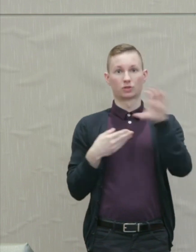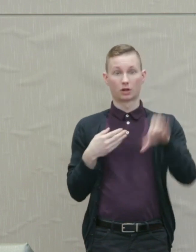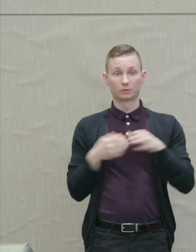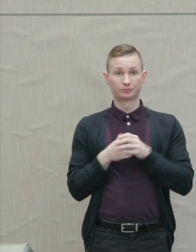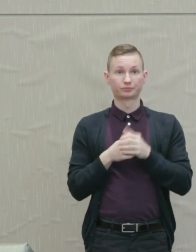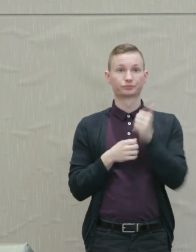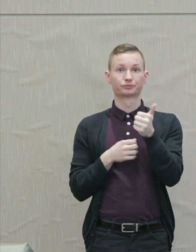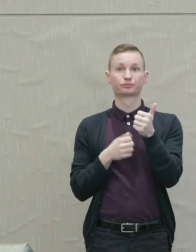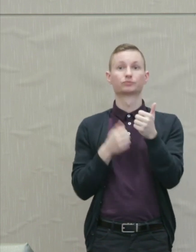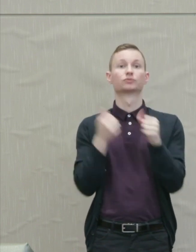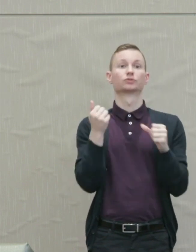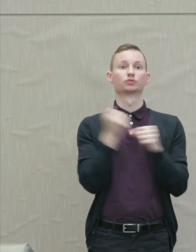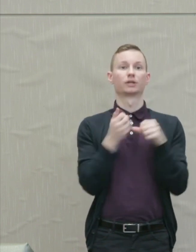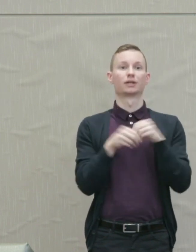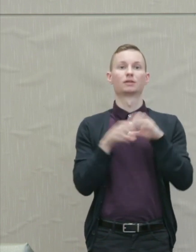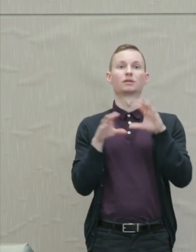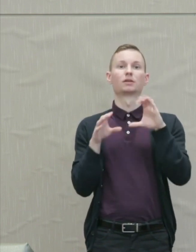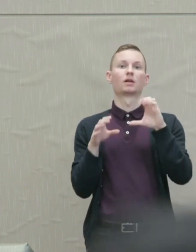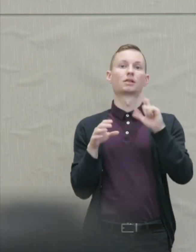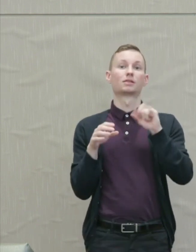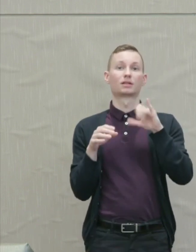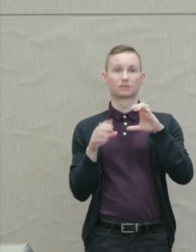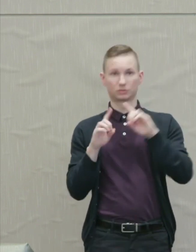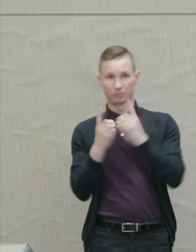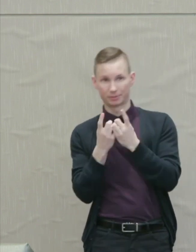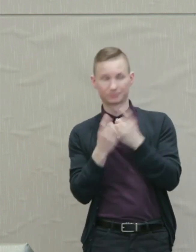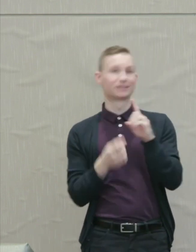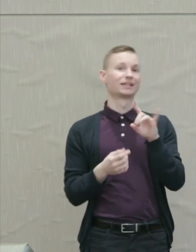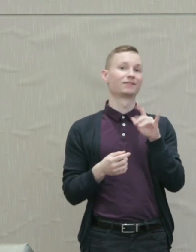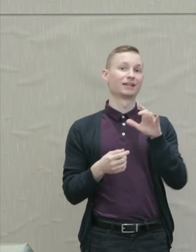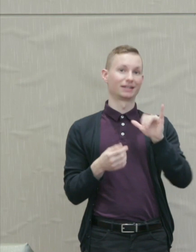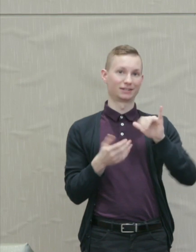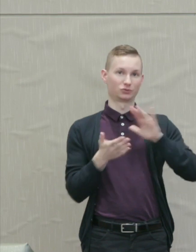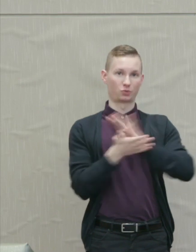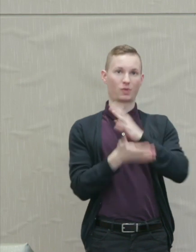She's an associate in the Classics Department, the Divinity School, and the Political Science